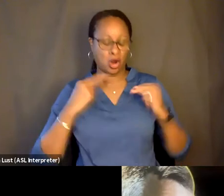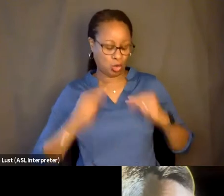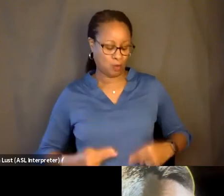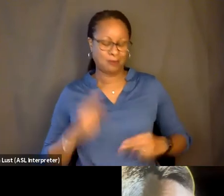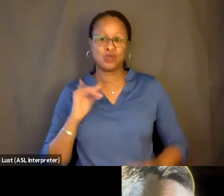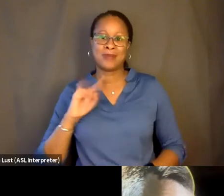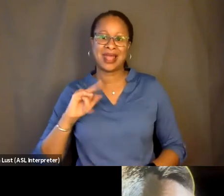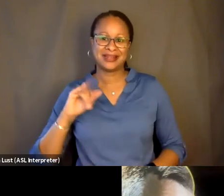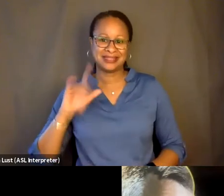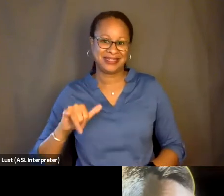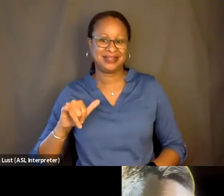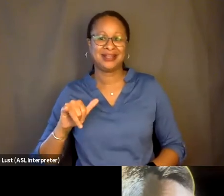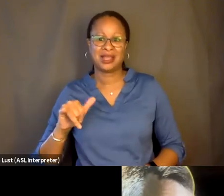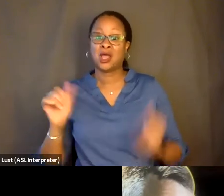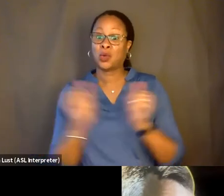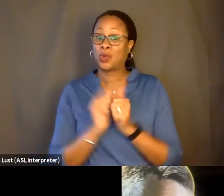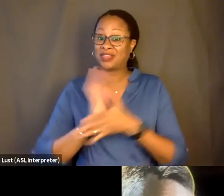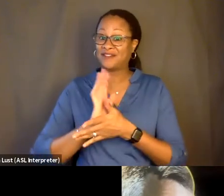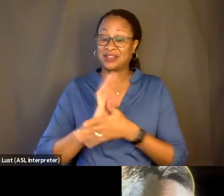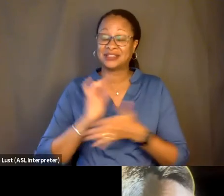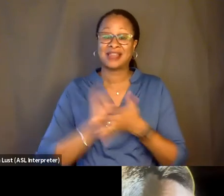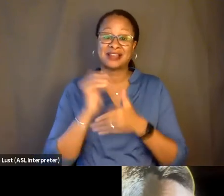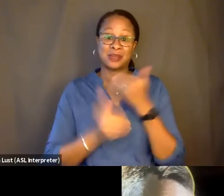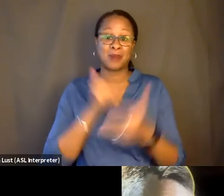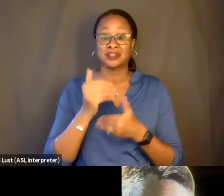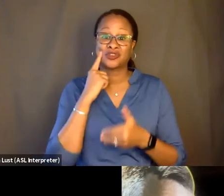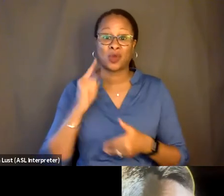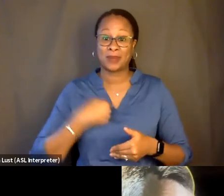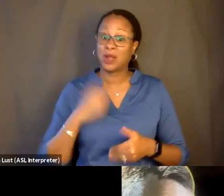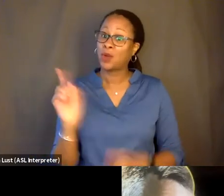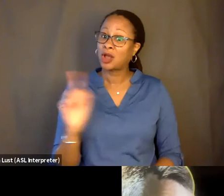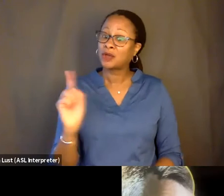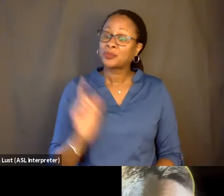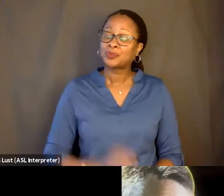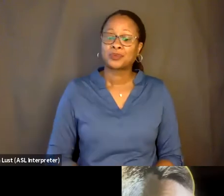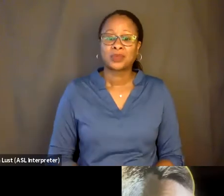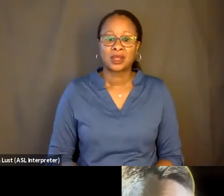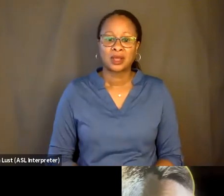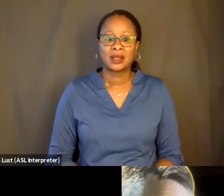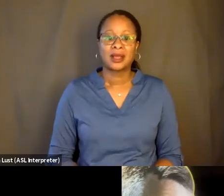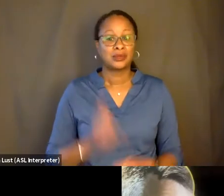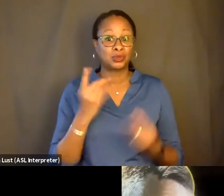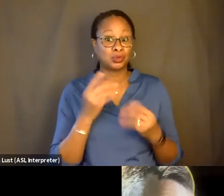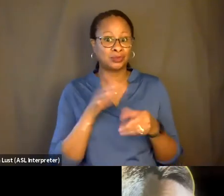And so with the film, it was a process for me where, you know, I had to let go of the camera sometimes, let